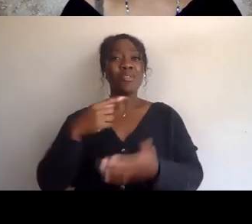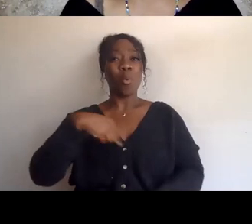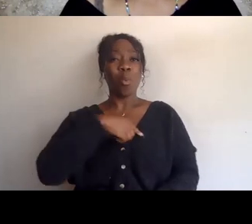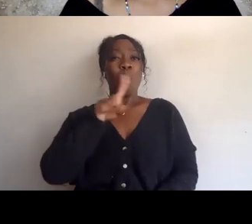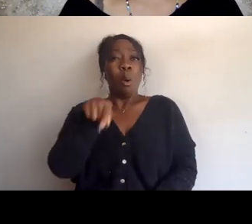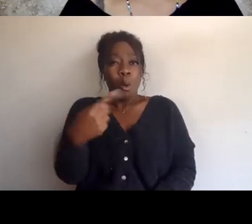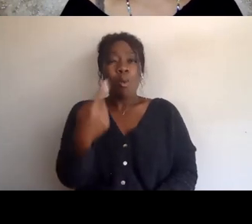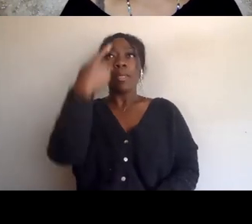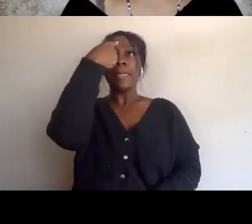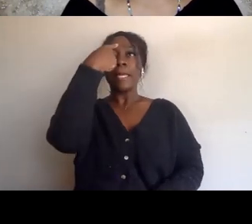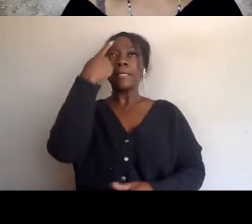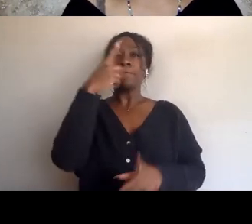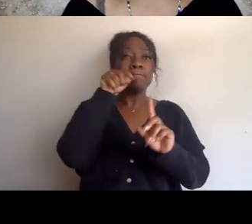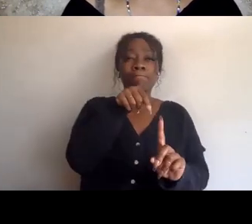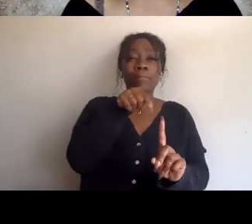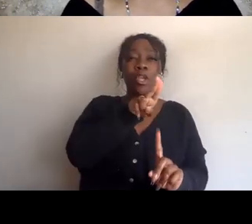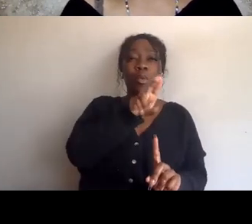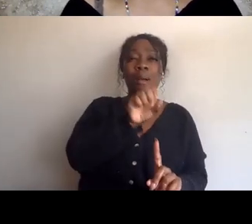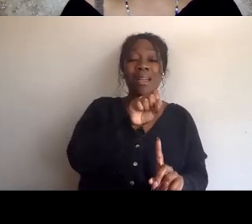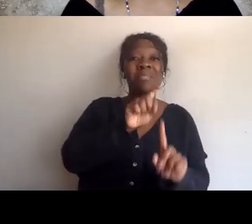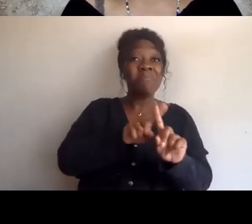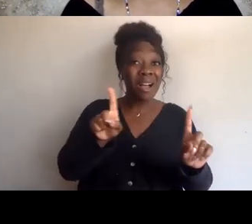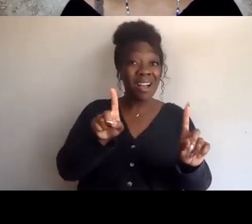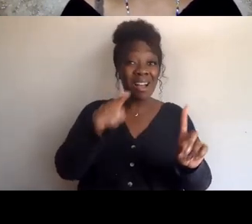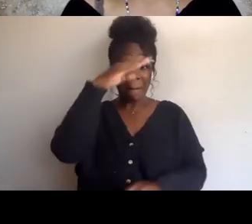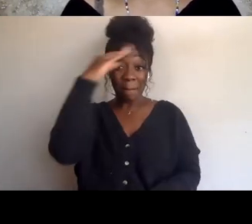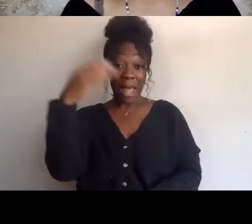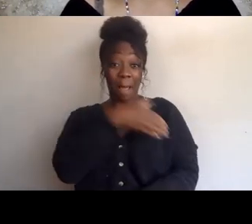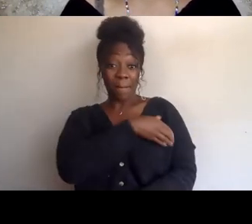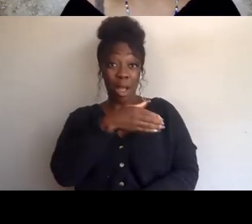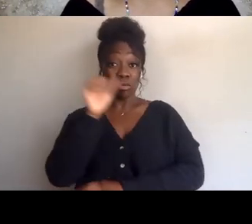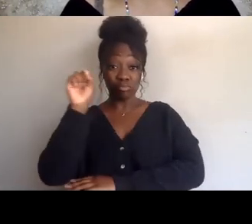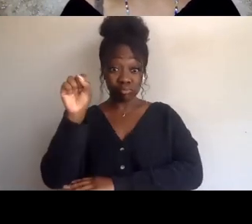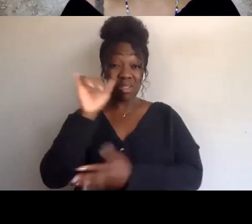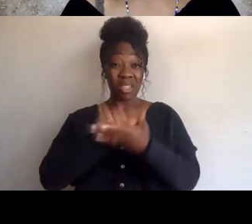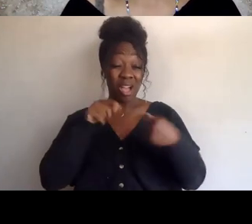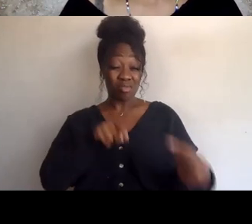but the struggle for Black Power is a global struggle, it's a global struggle,